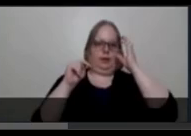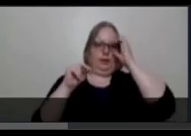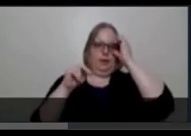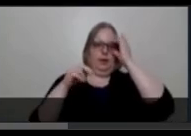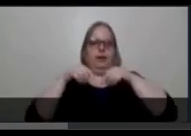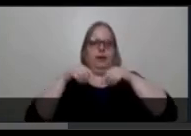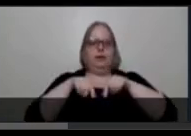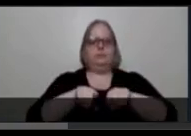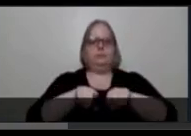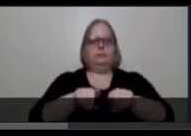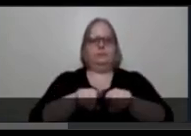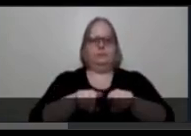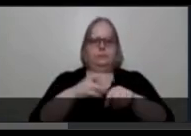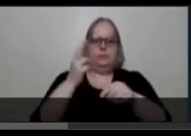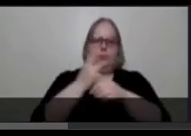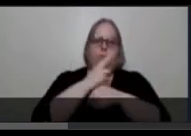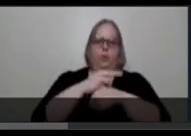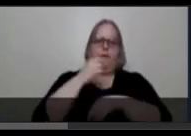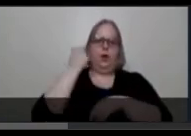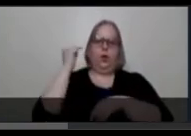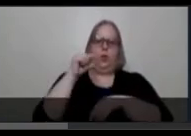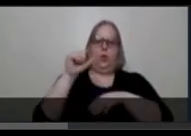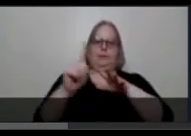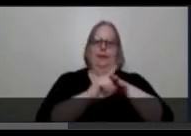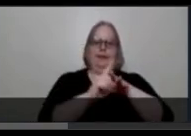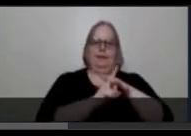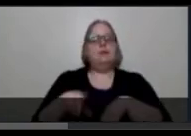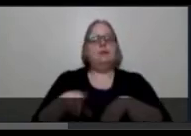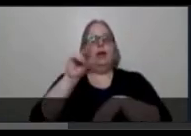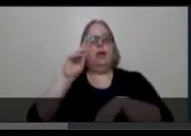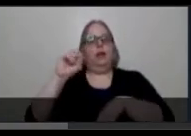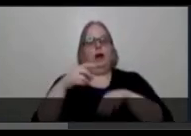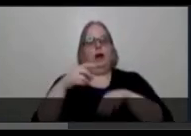wearing gold sandals. Leah gives a monologue about “crip wisdom”,